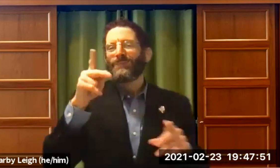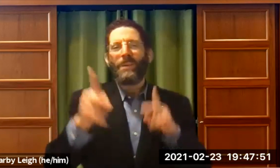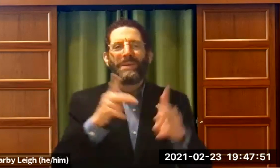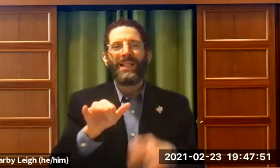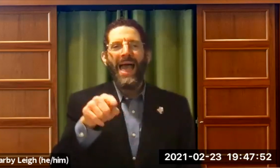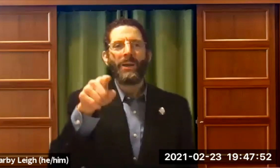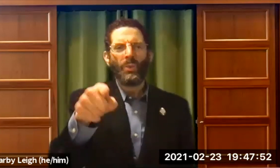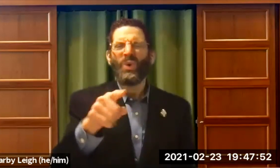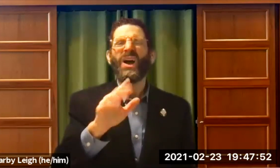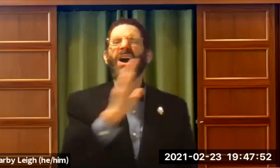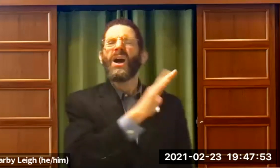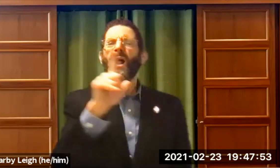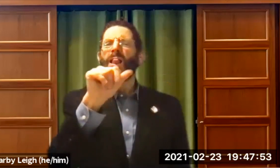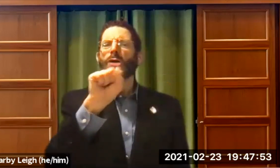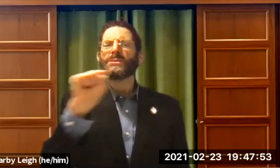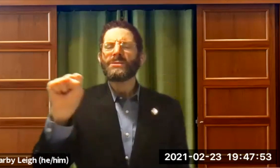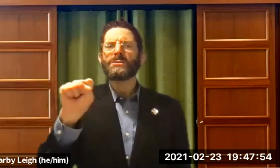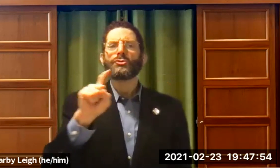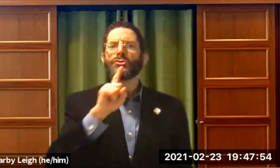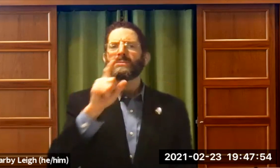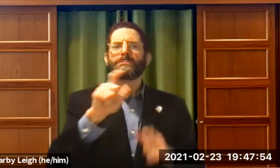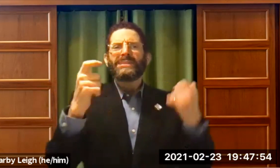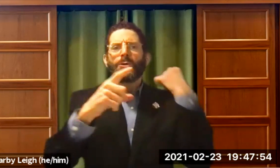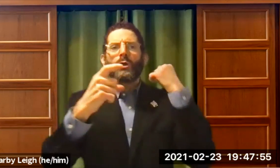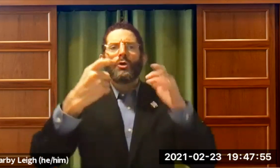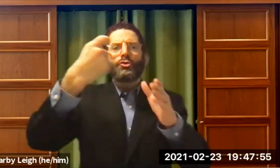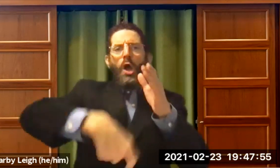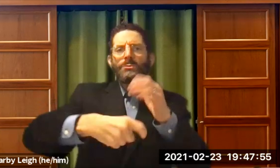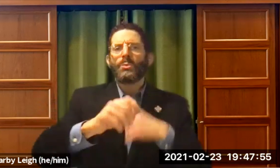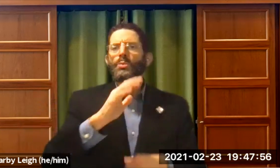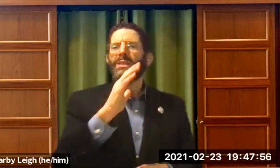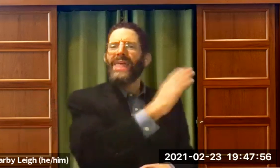when they're sorry, they said "we don't have anything for plij anything for people like you."